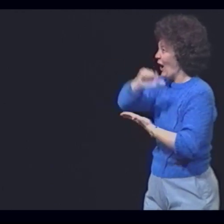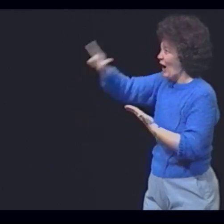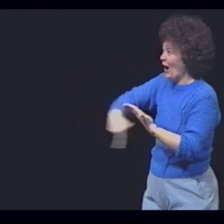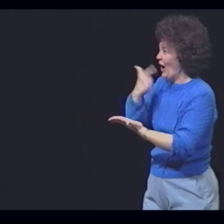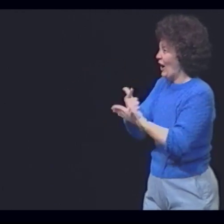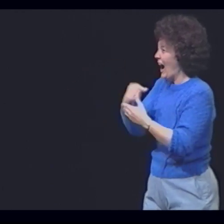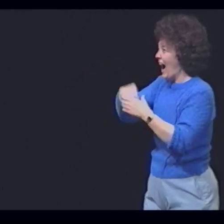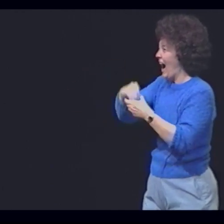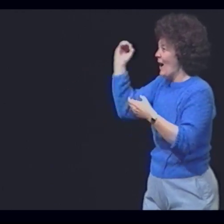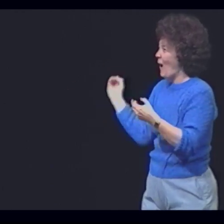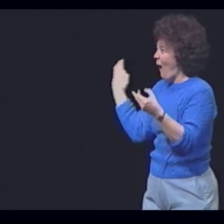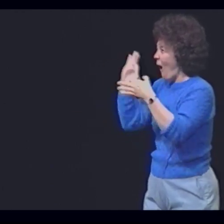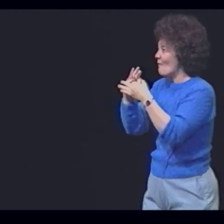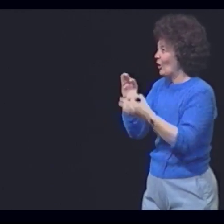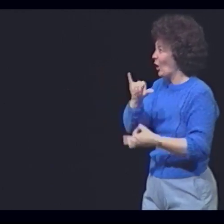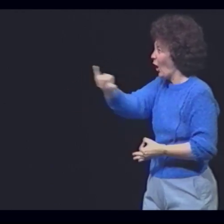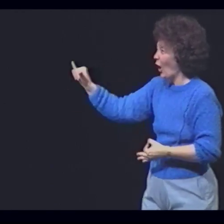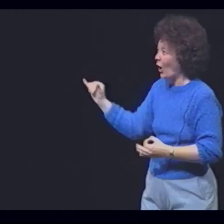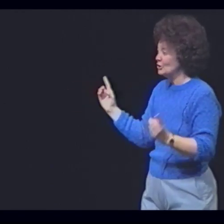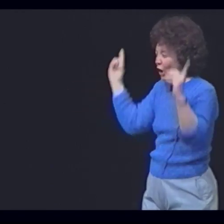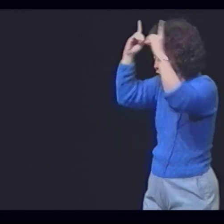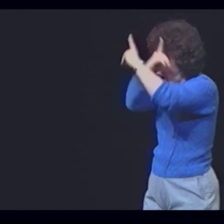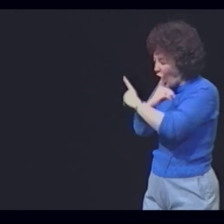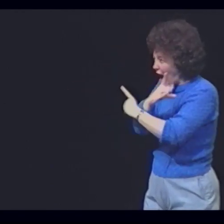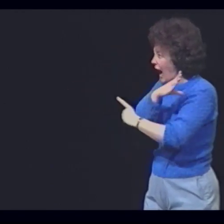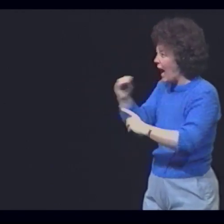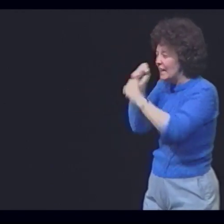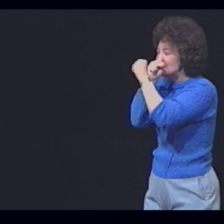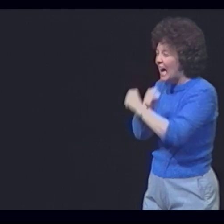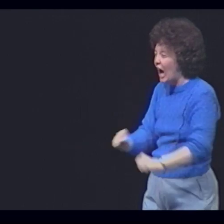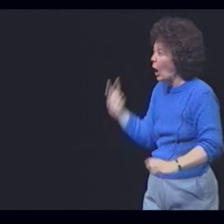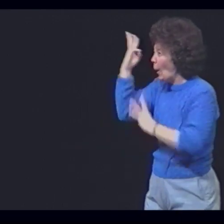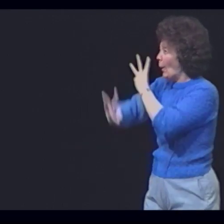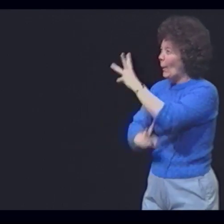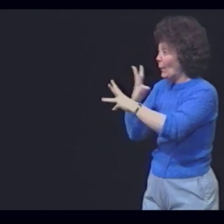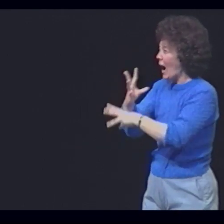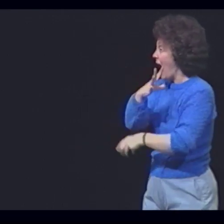"to come out of your dark and silent world